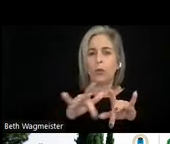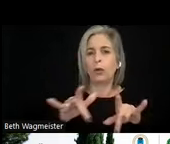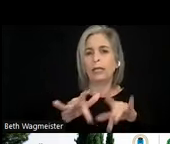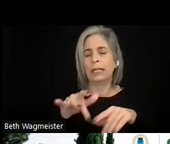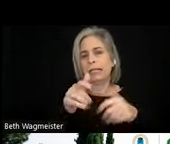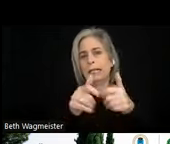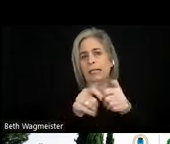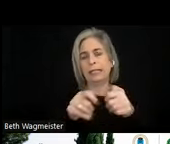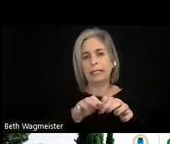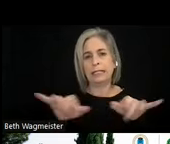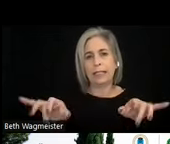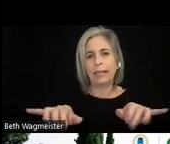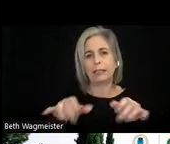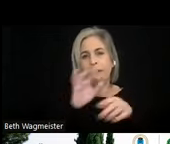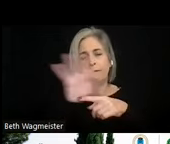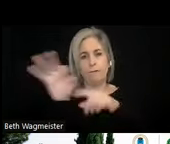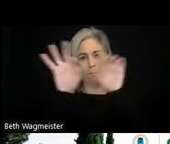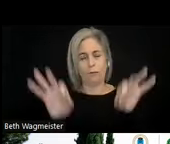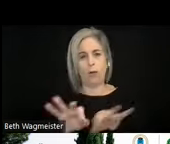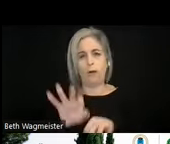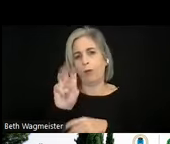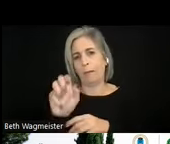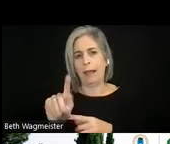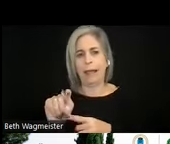In that case it conforms to the requirements of 7.2 about audio